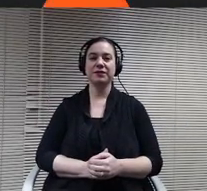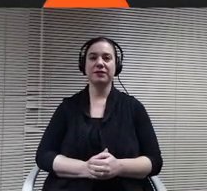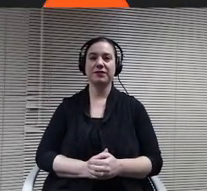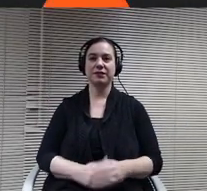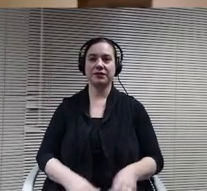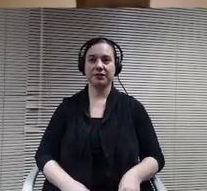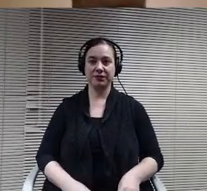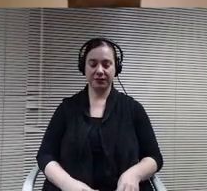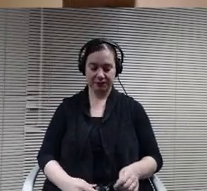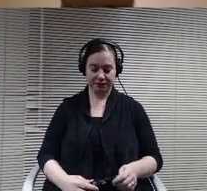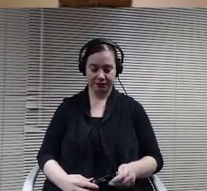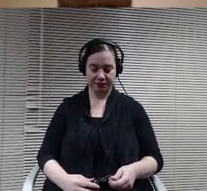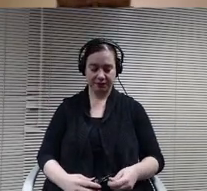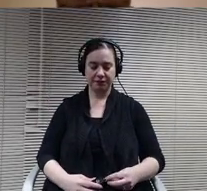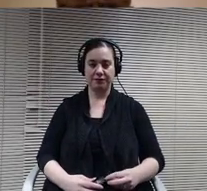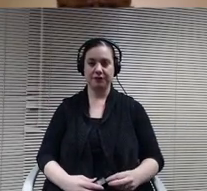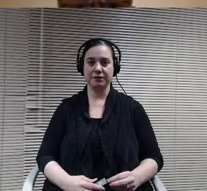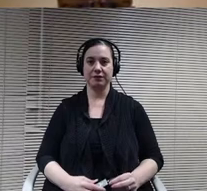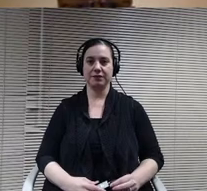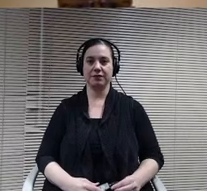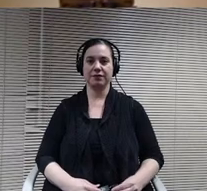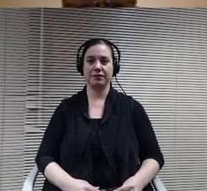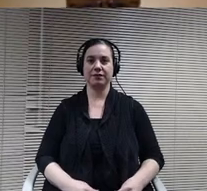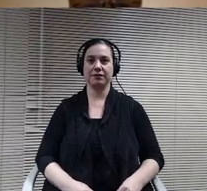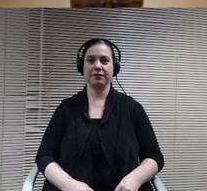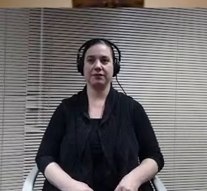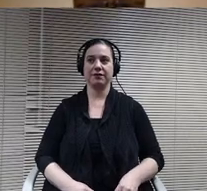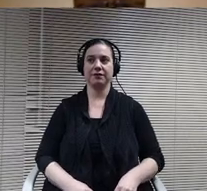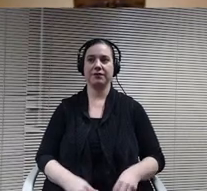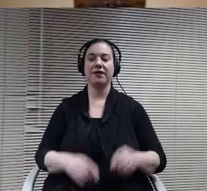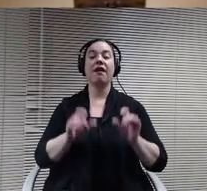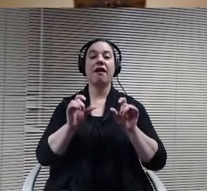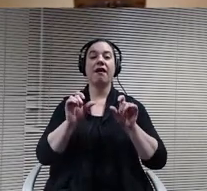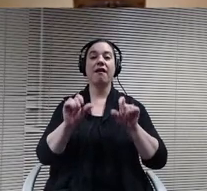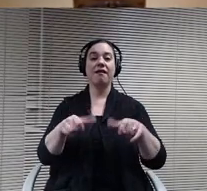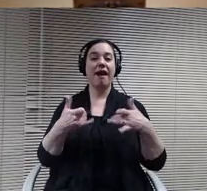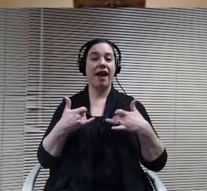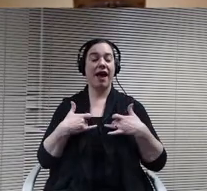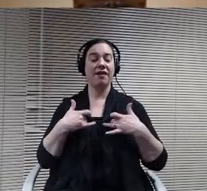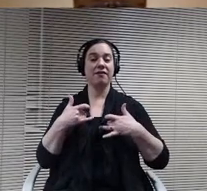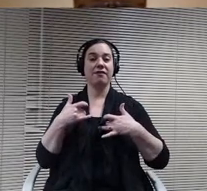Alright, can I have a motion please to adopt tonight and a